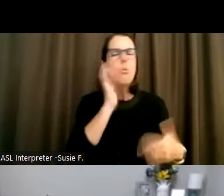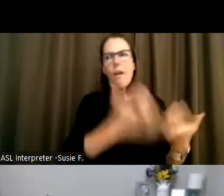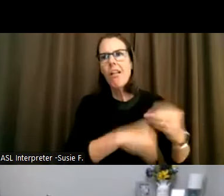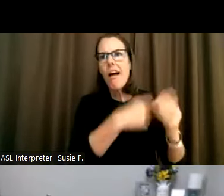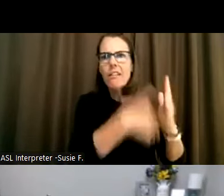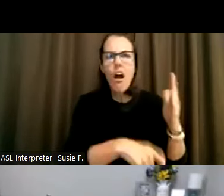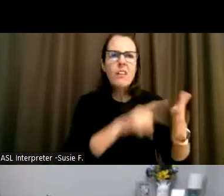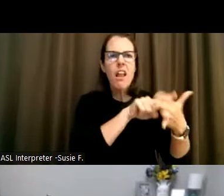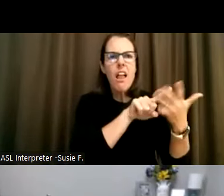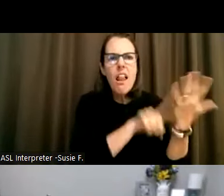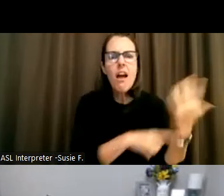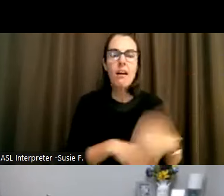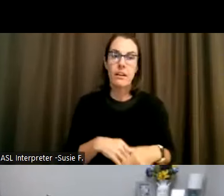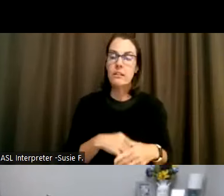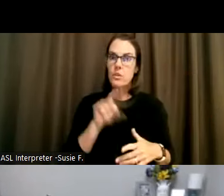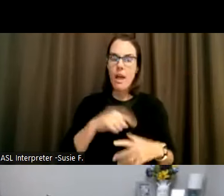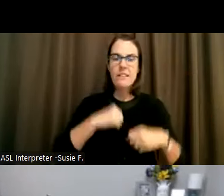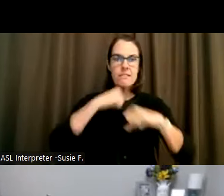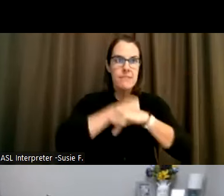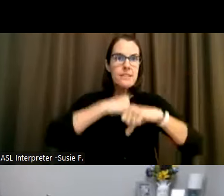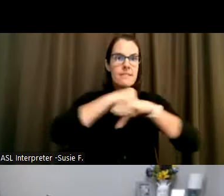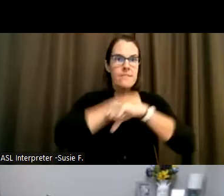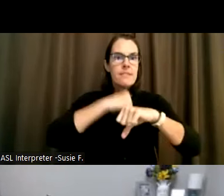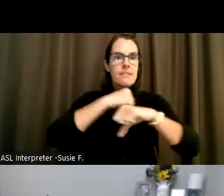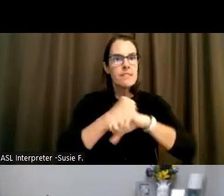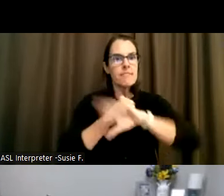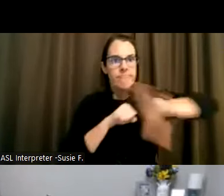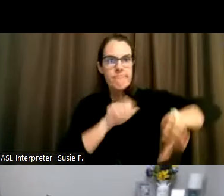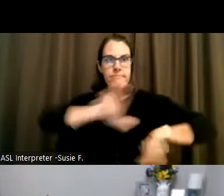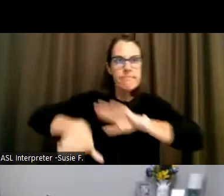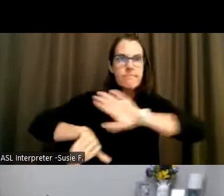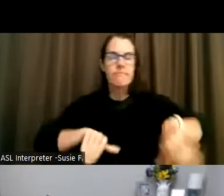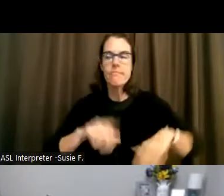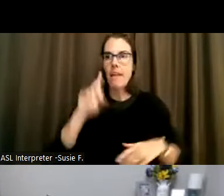There was a lot to fight through. And I think it's one of the best advocacy